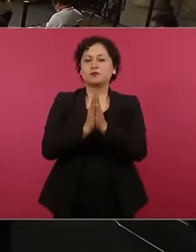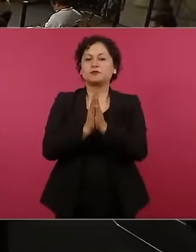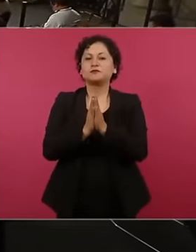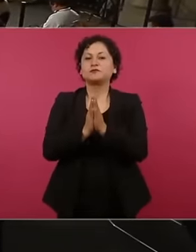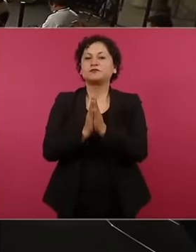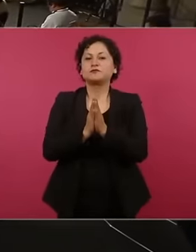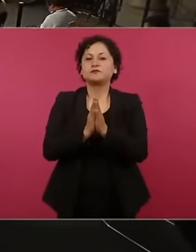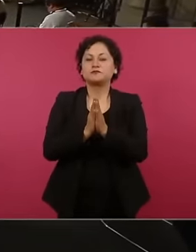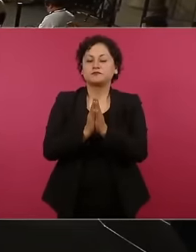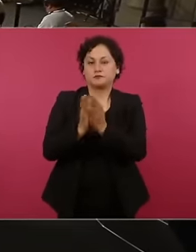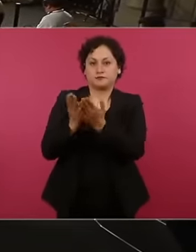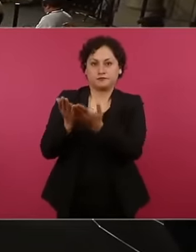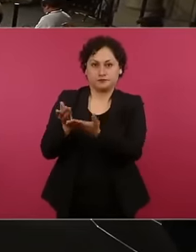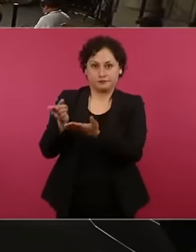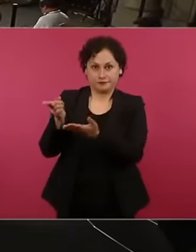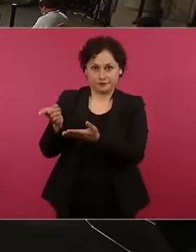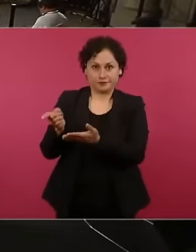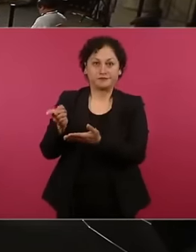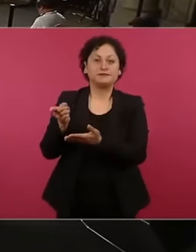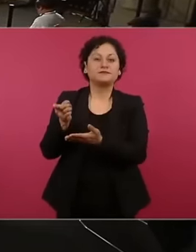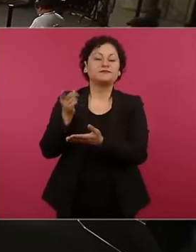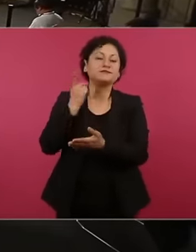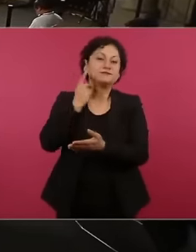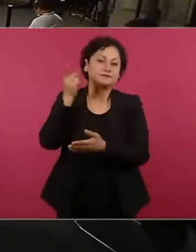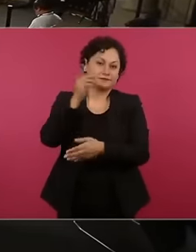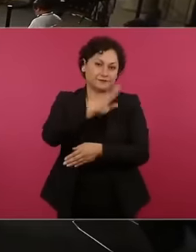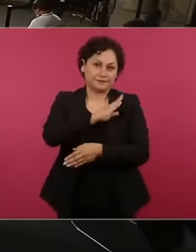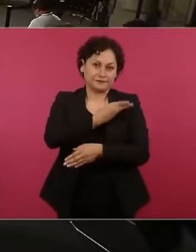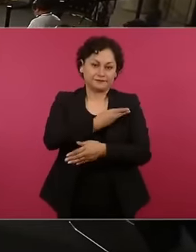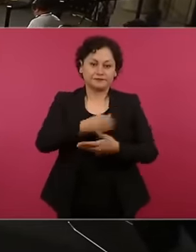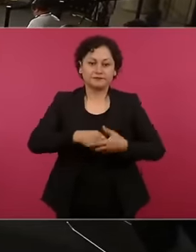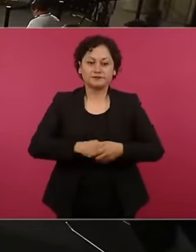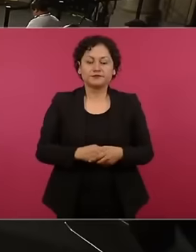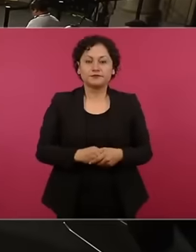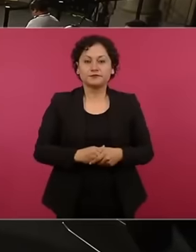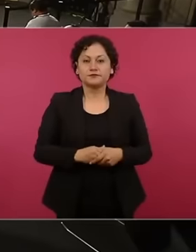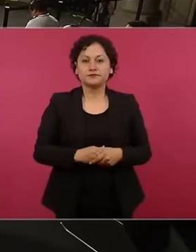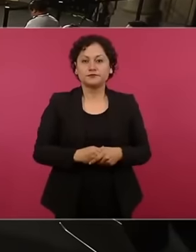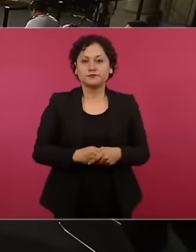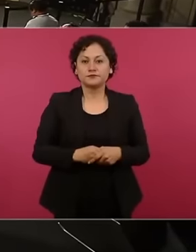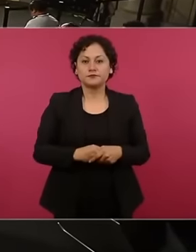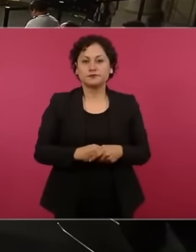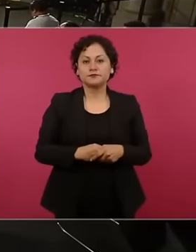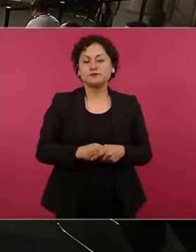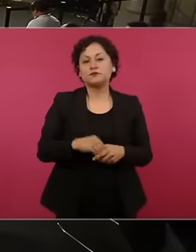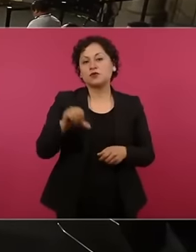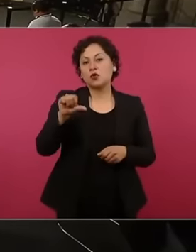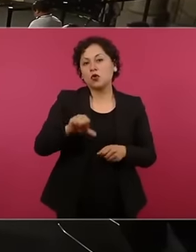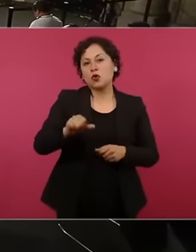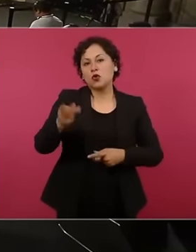words. Today we are witnessing the last desperate attempt by the right to influence